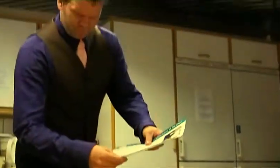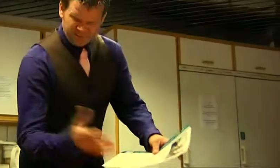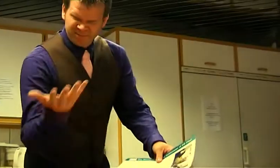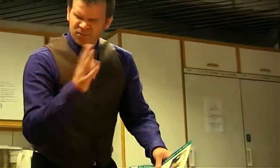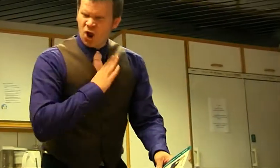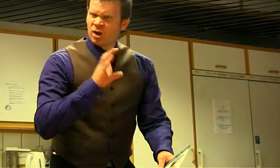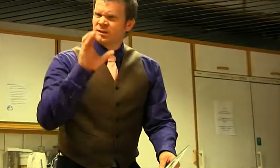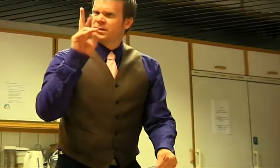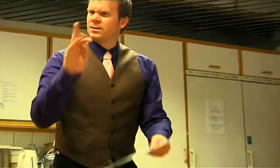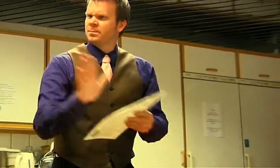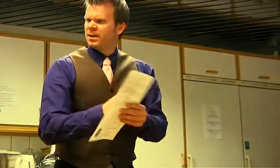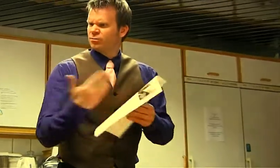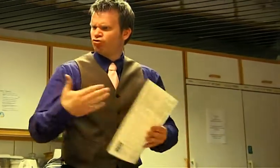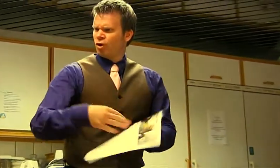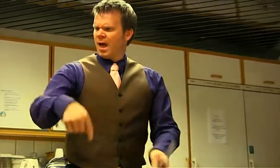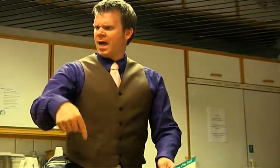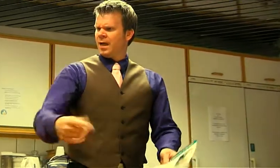What part of SDR's interests belong here?